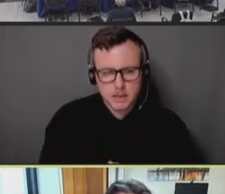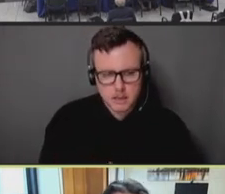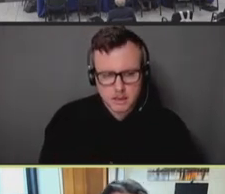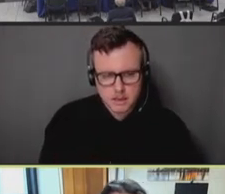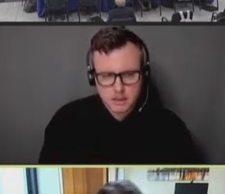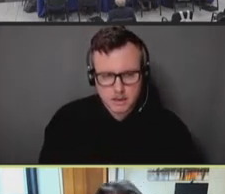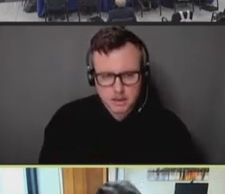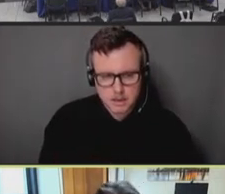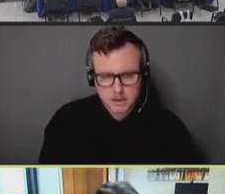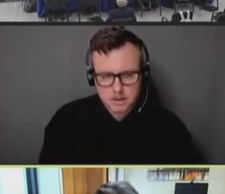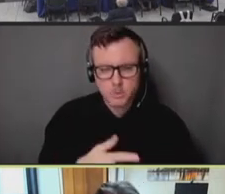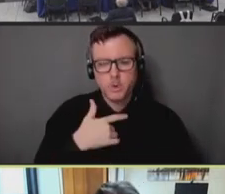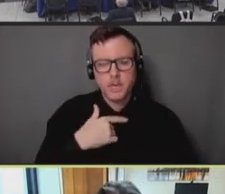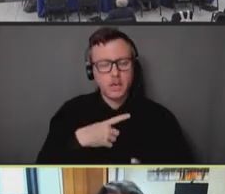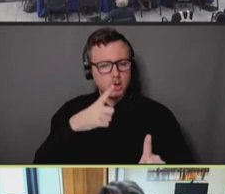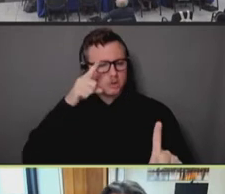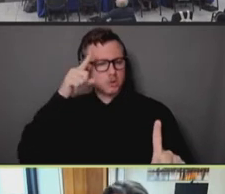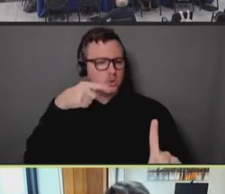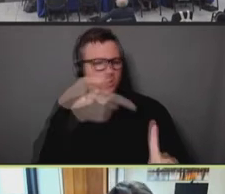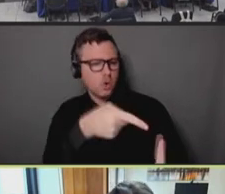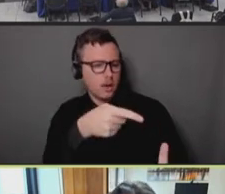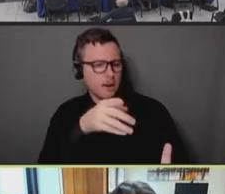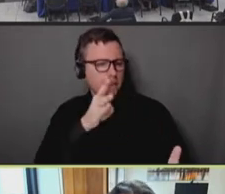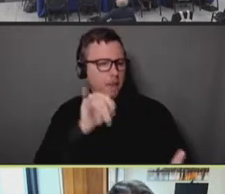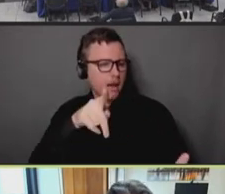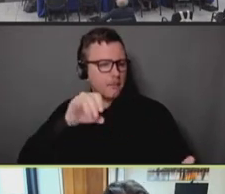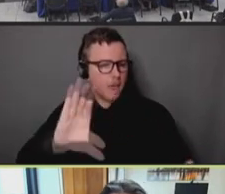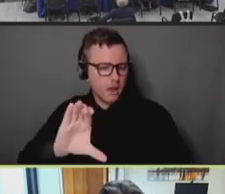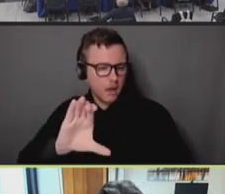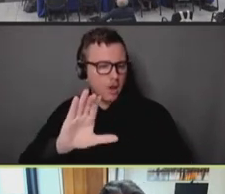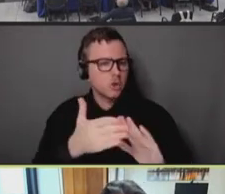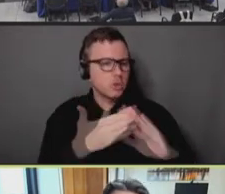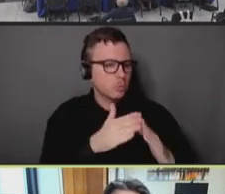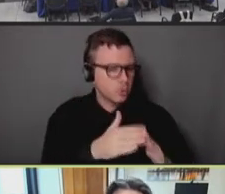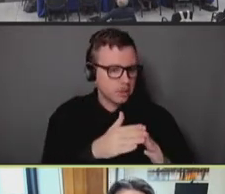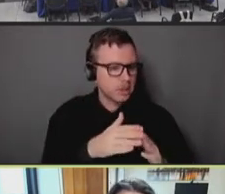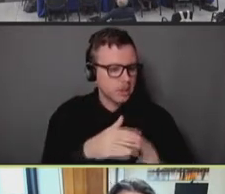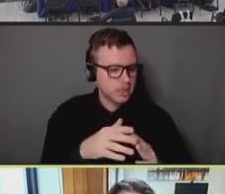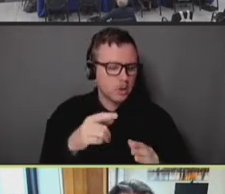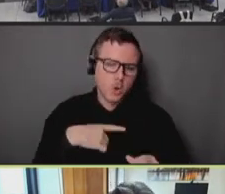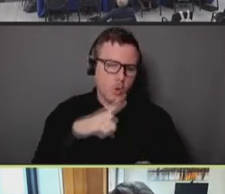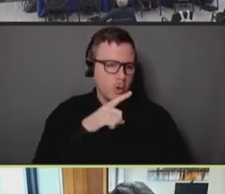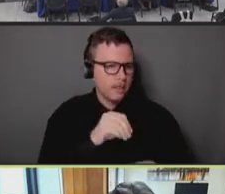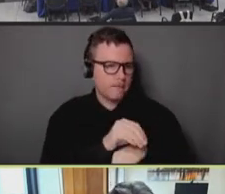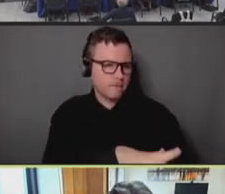BIPOC communities that were hit hardest during COVID in the zip codes that were most impacted by